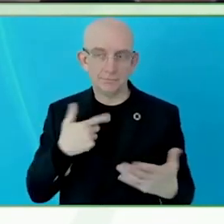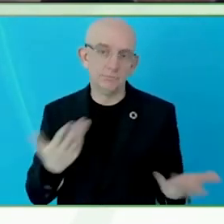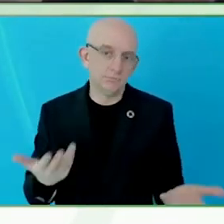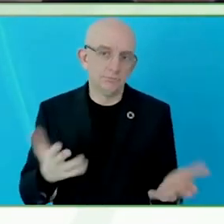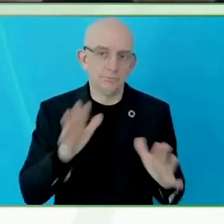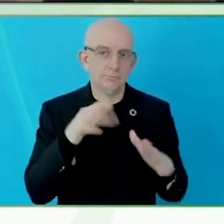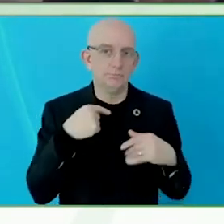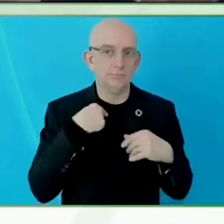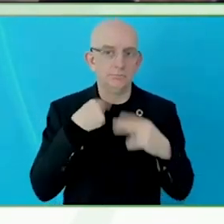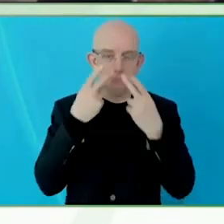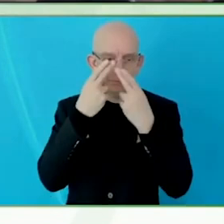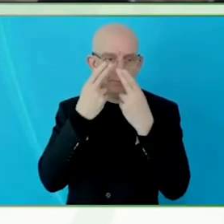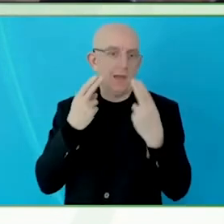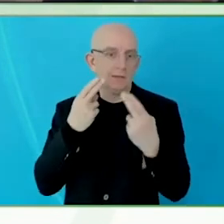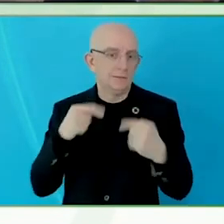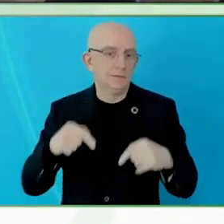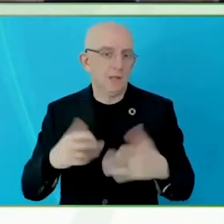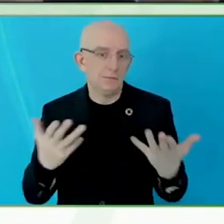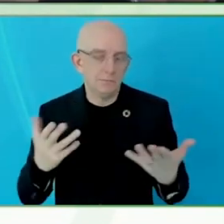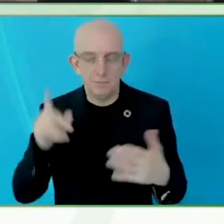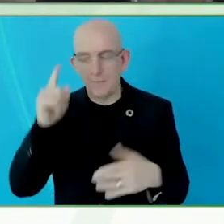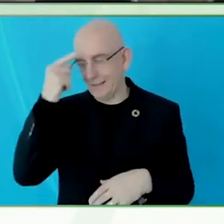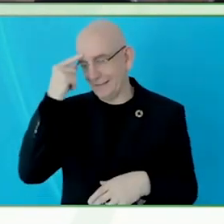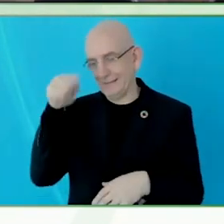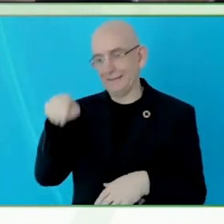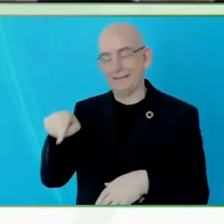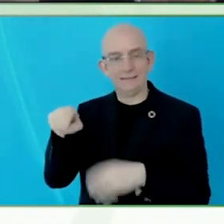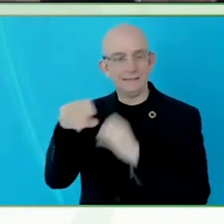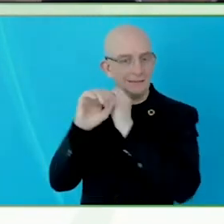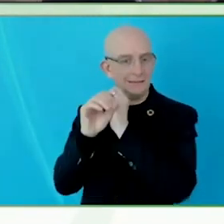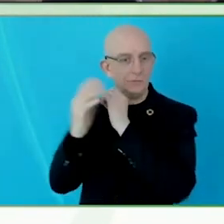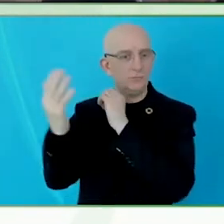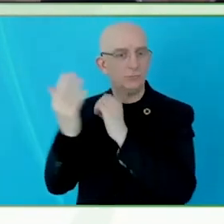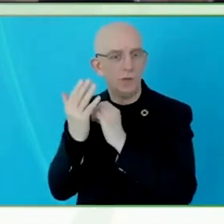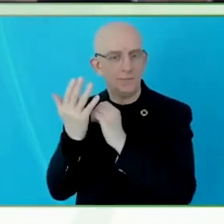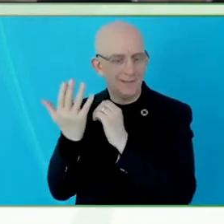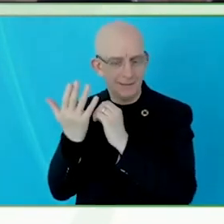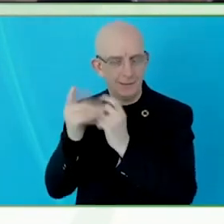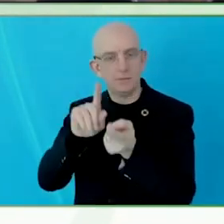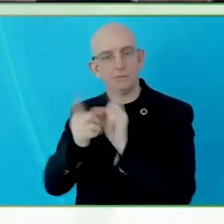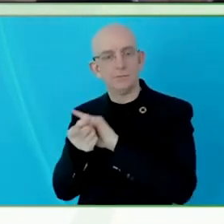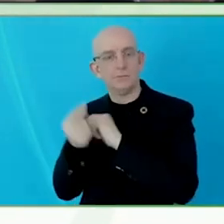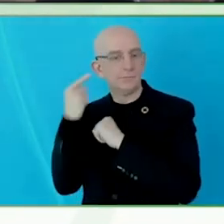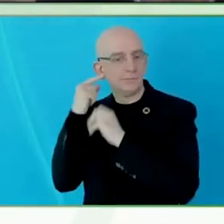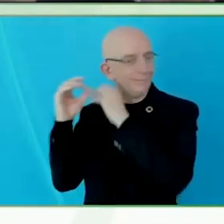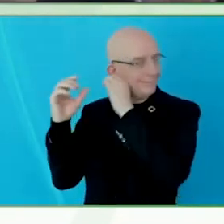Researching how a combination of modalities are enhanced, the